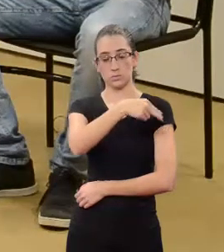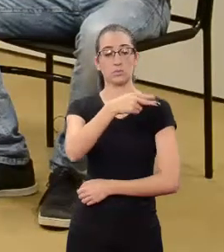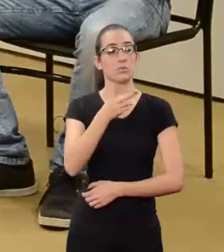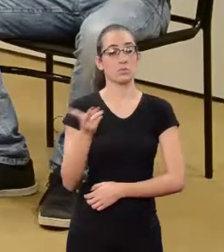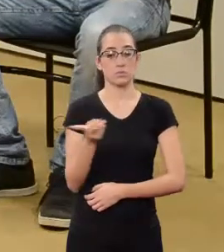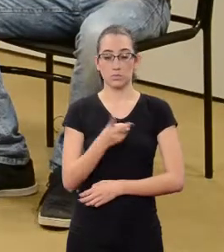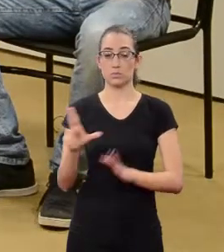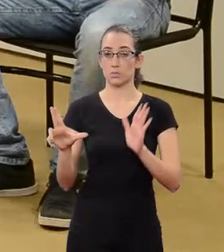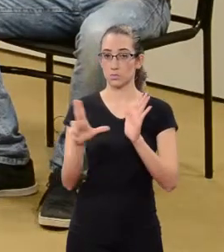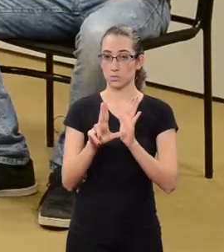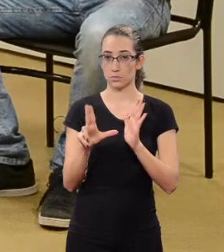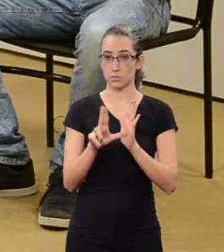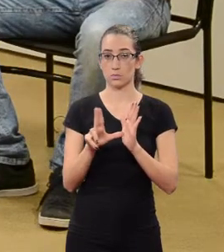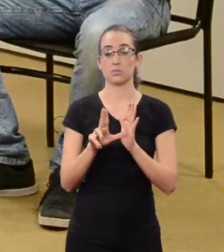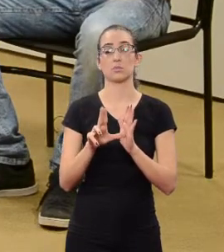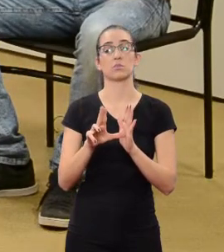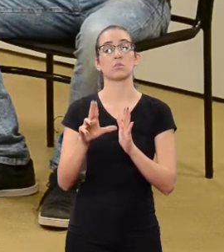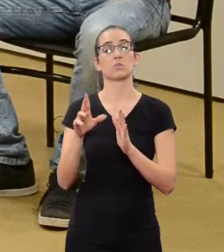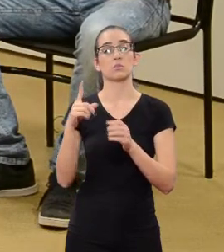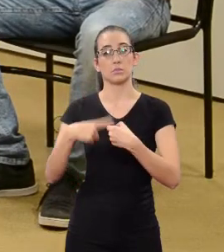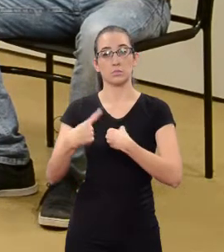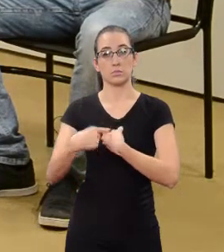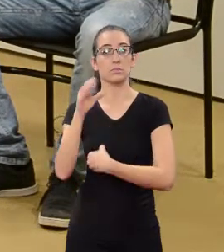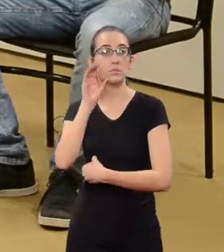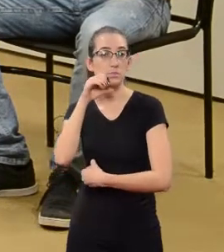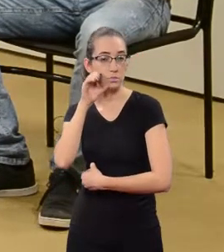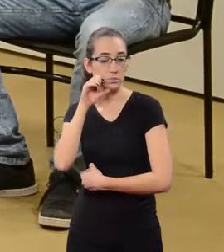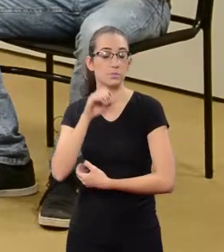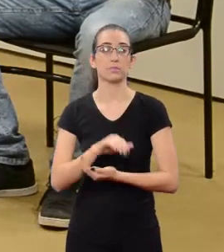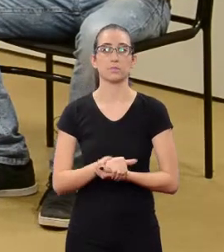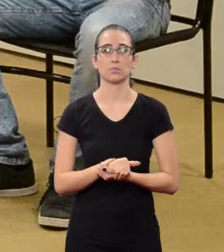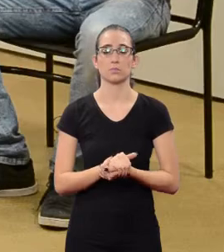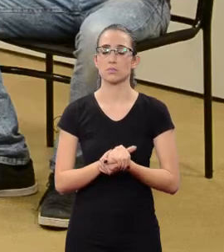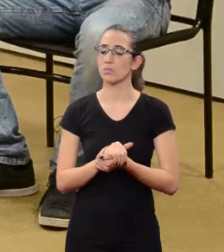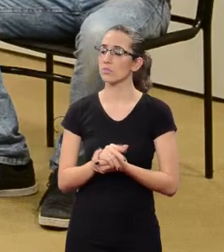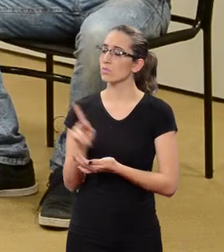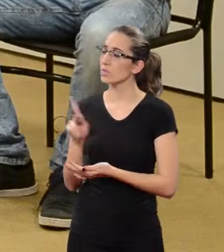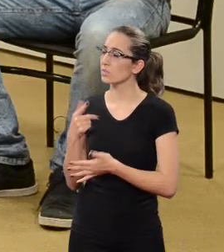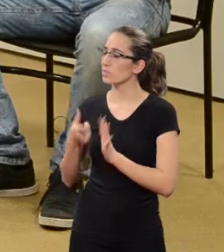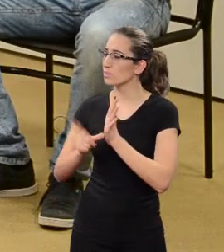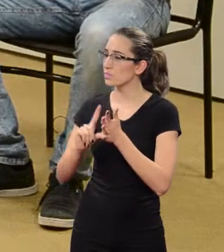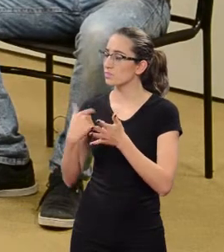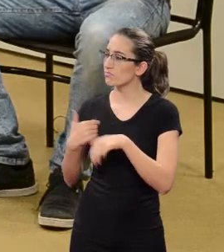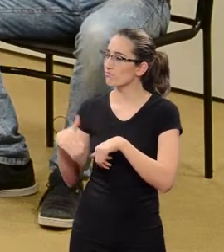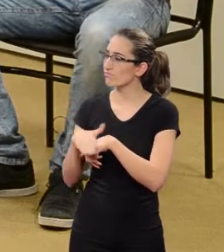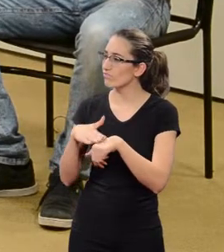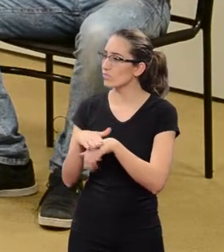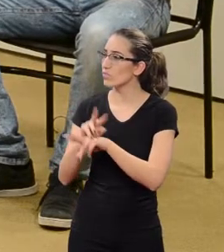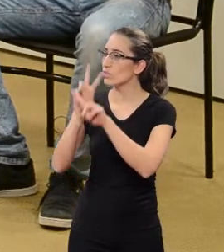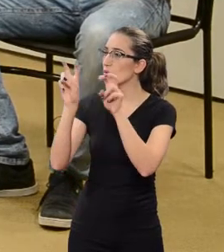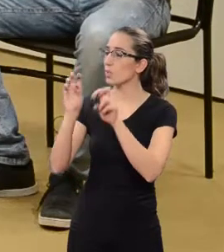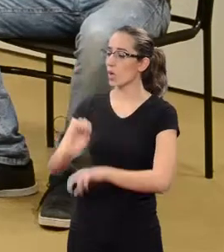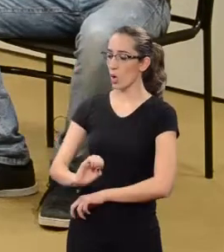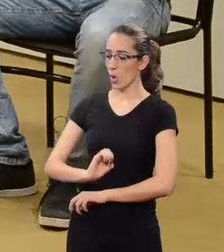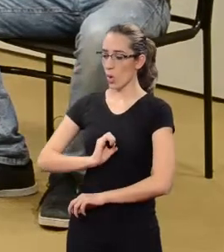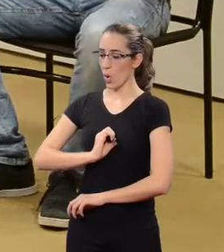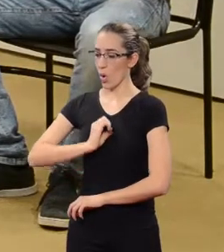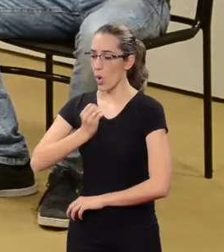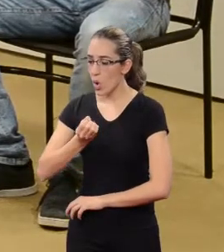from ULBRA Carazinho. Professor, before the break, we were talking about hate